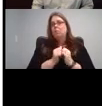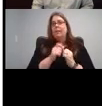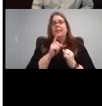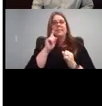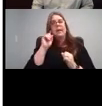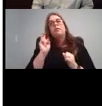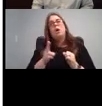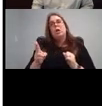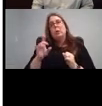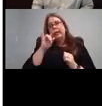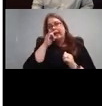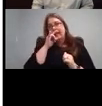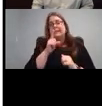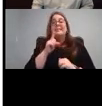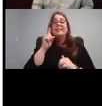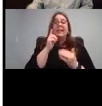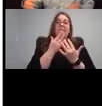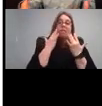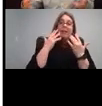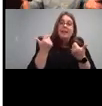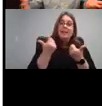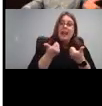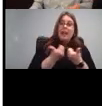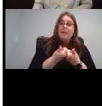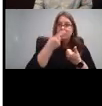deaf friendly games for children's party, you know when we're able to have parties